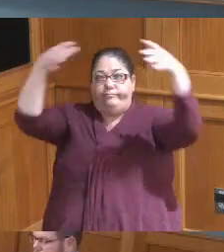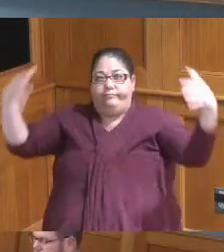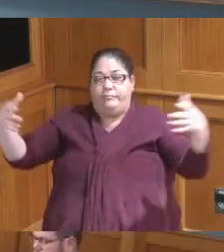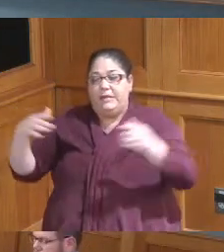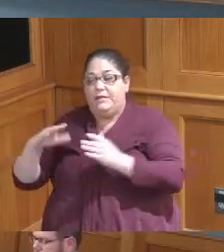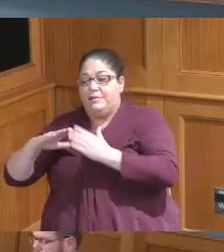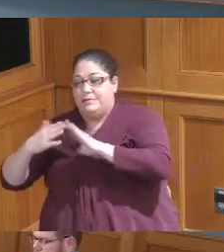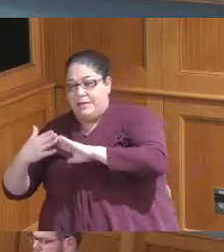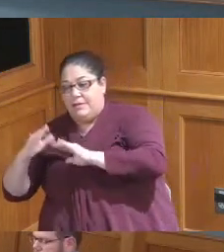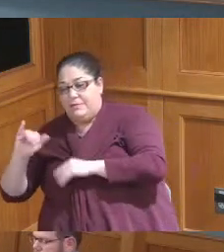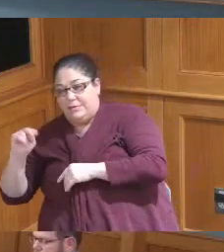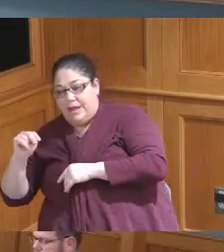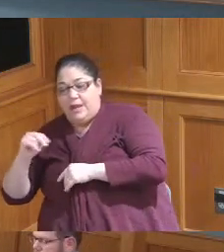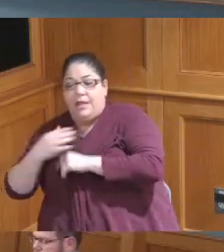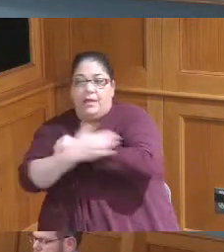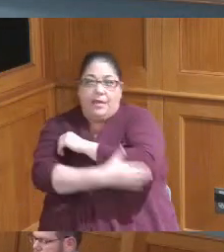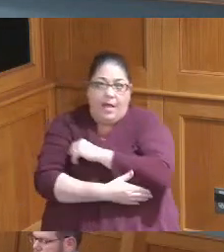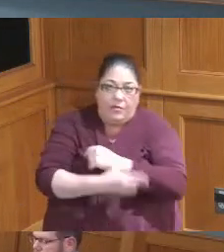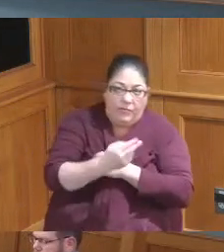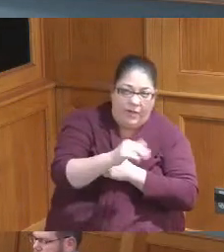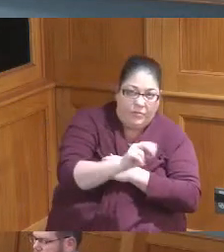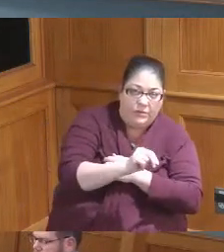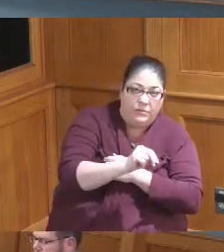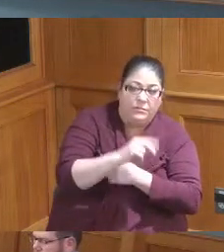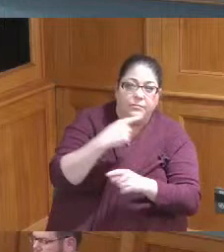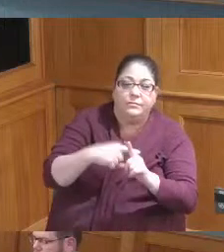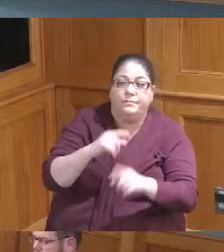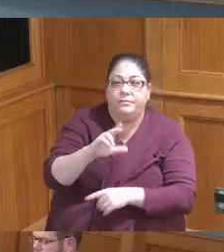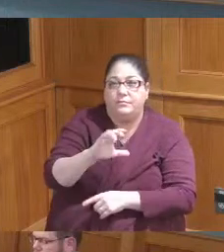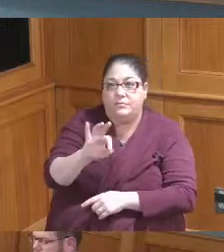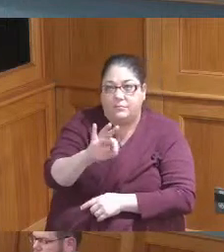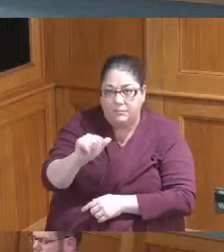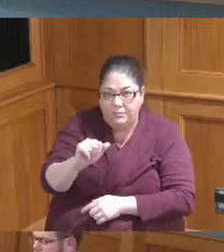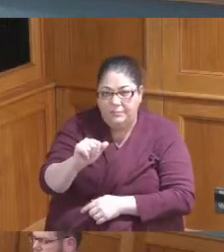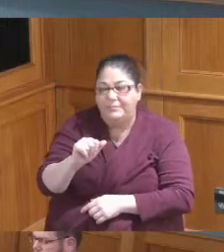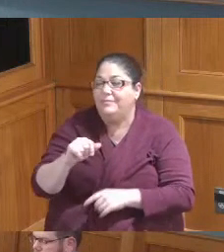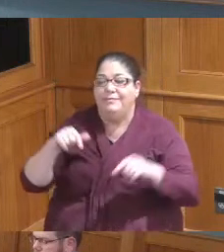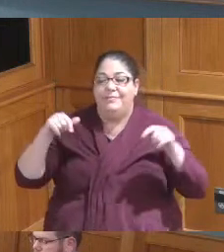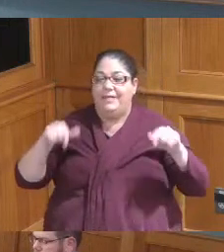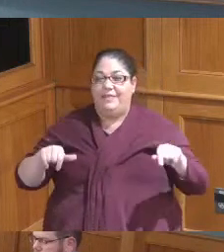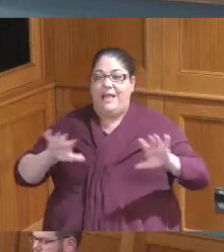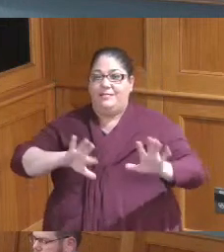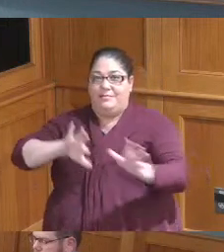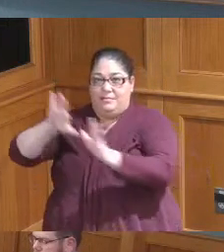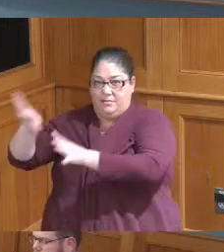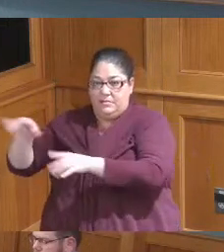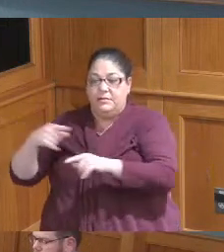the CFA this particular Cooperative agreement is only between the county the city the county the